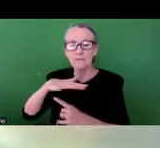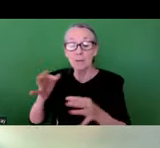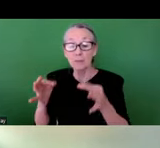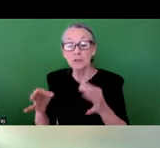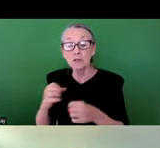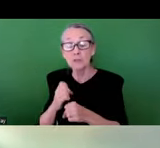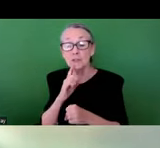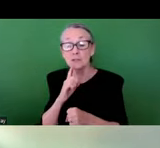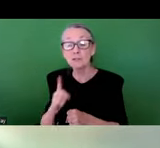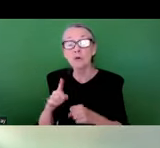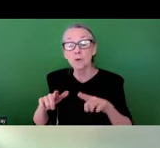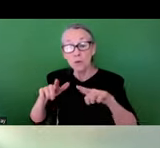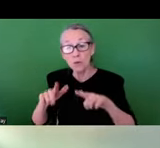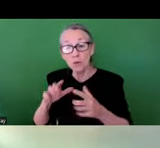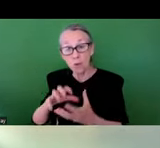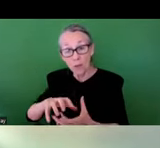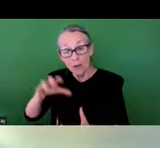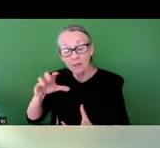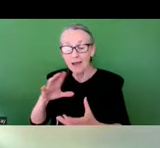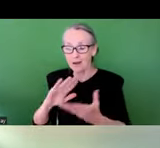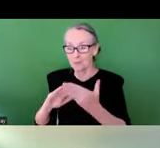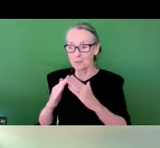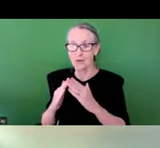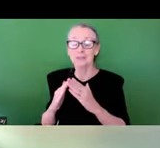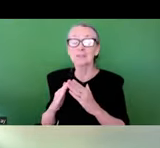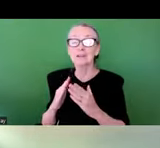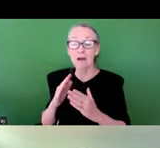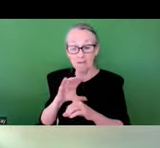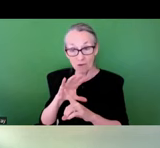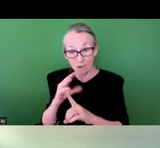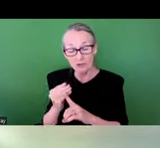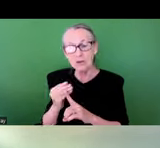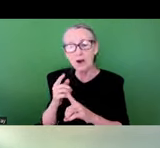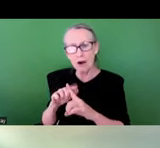communities of color are centered in planning for environmental disasters, emphasizing community action